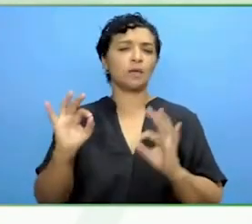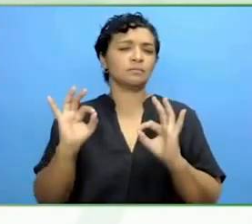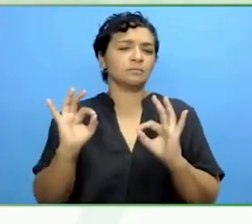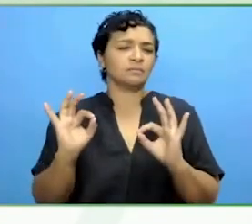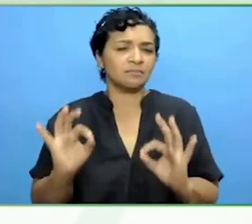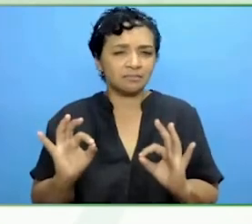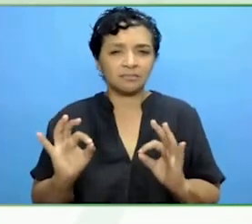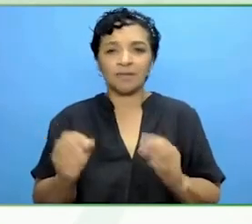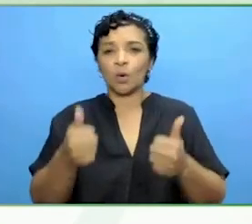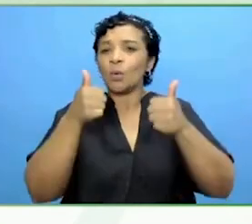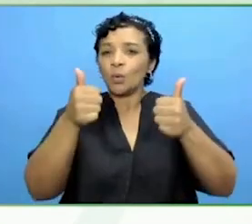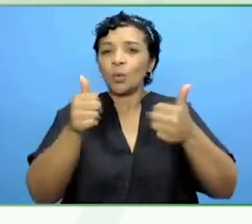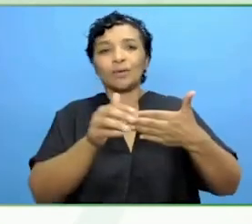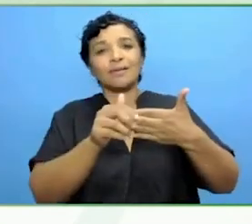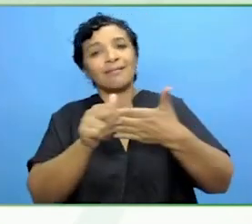We thank you for your time and expertise.